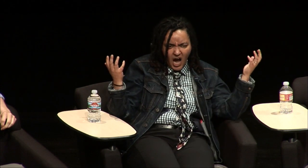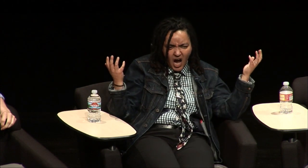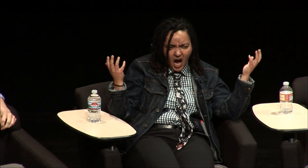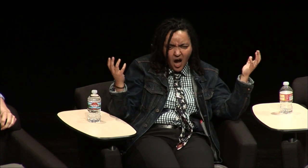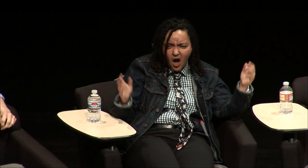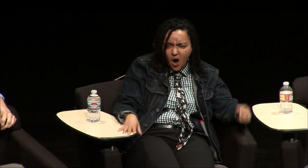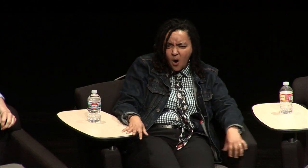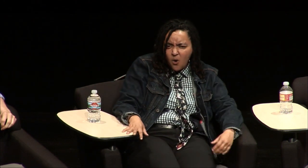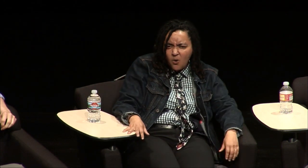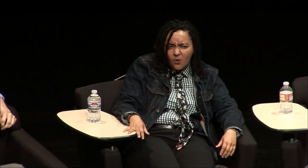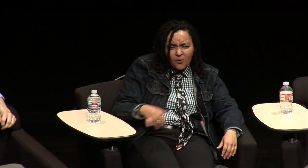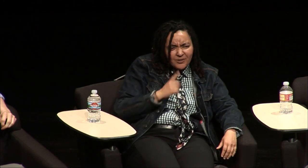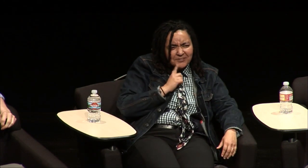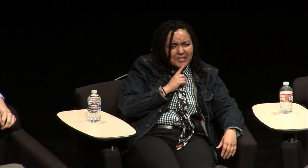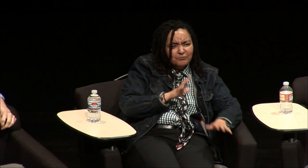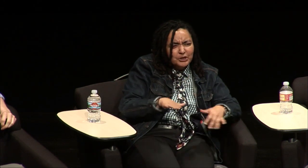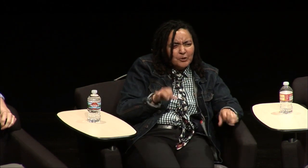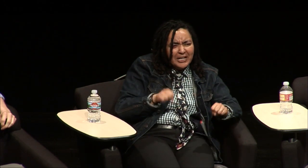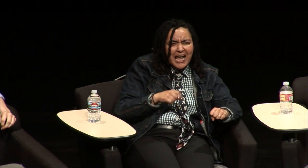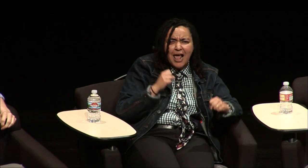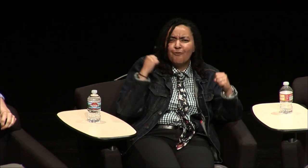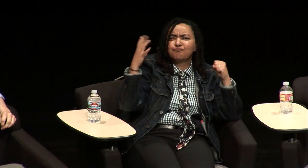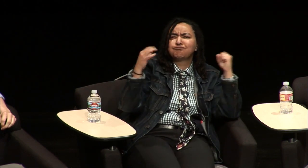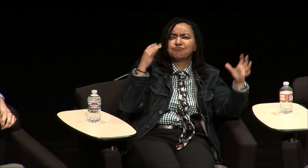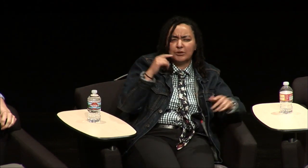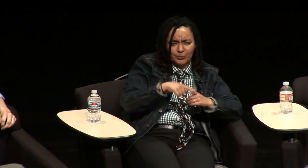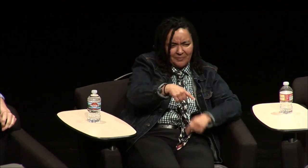students after four weeks and they're laughing and I'm thinking in four weeks